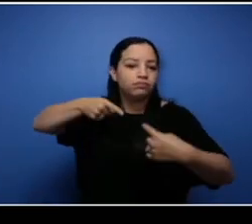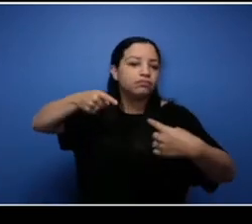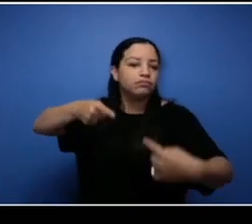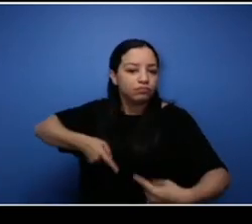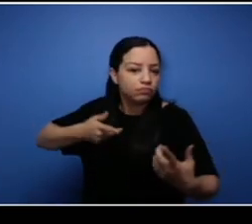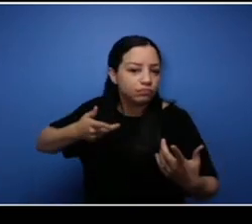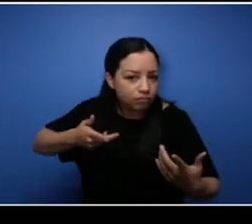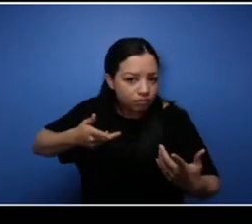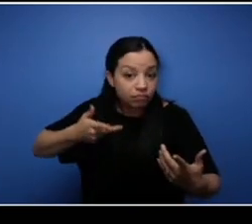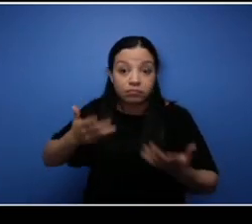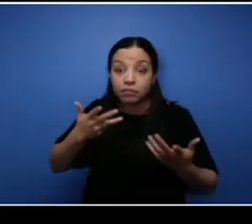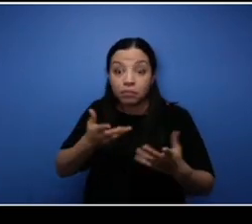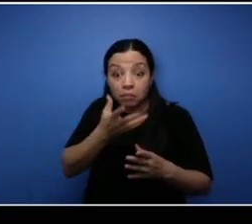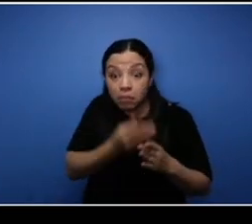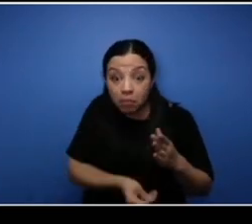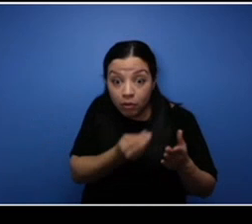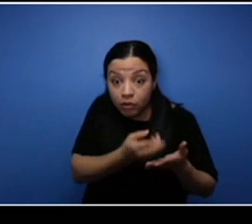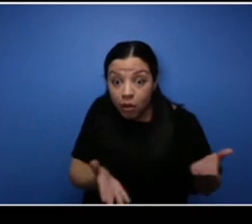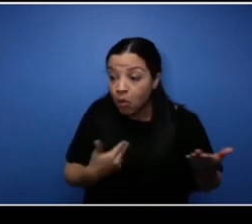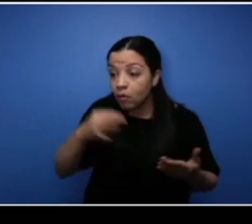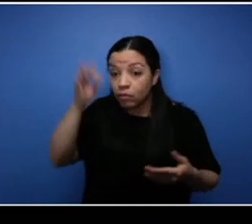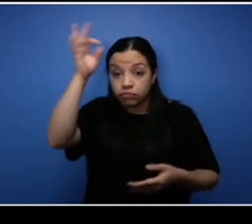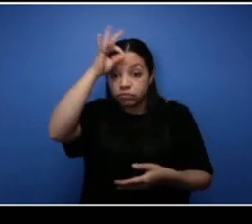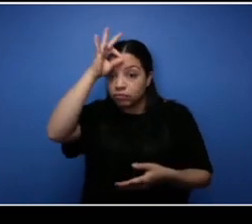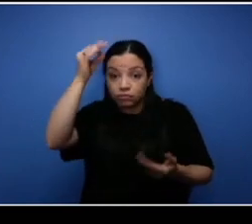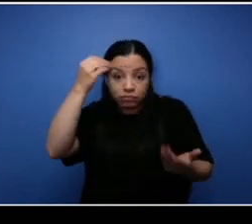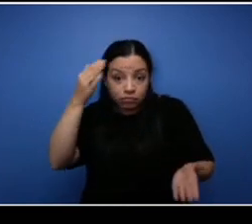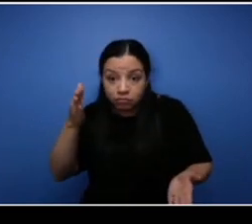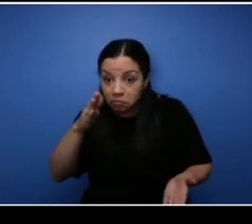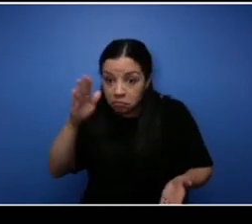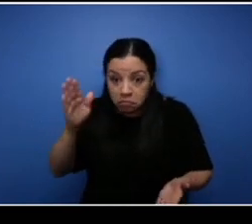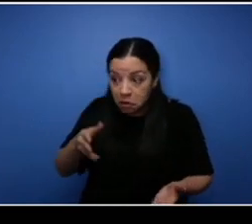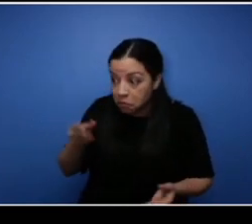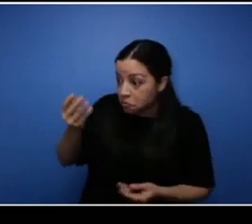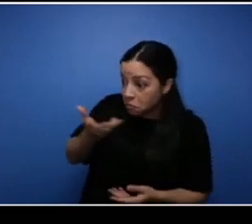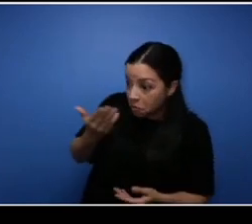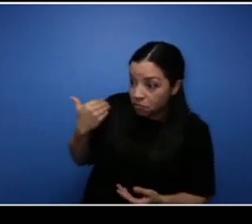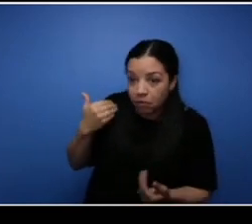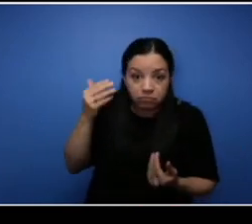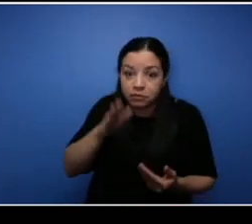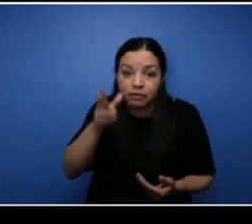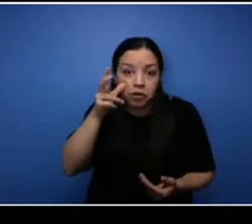there or we just don't know it's there. So for me I mean it kind of kind of went in my